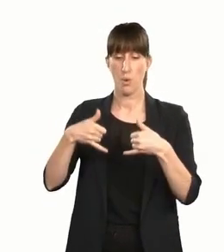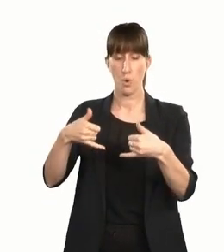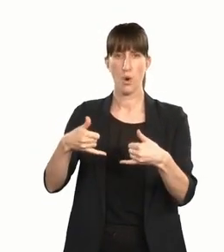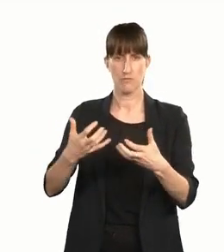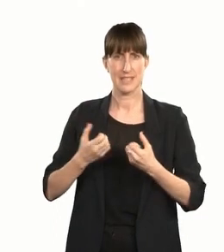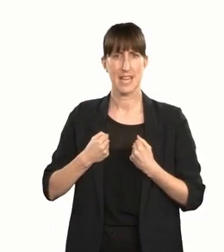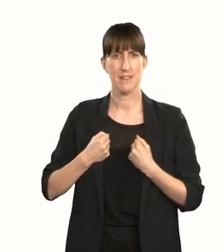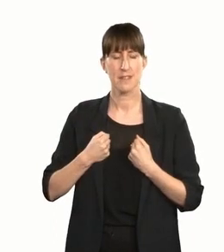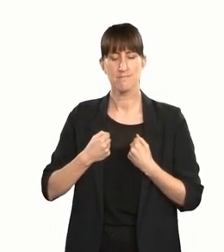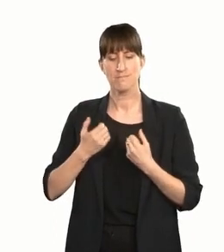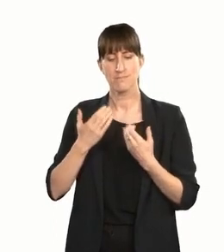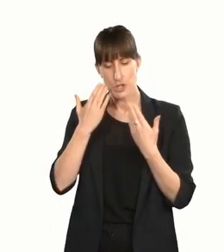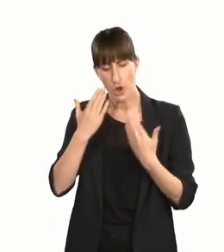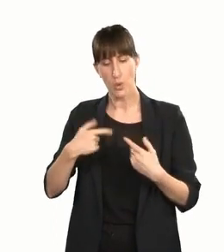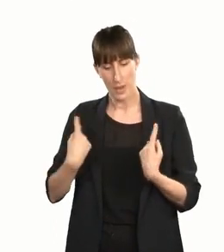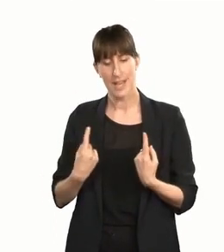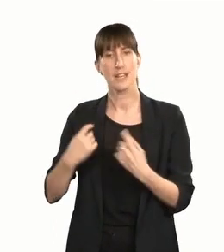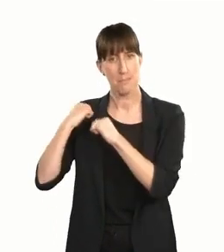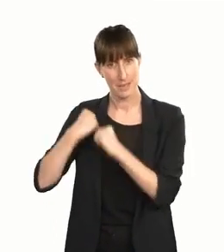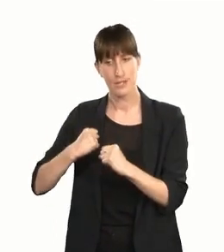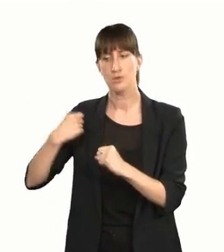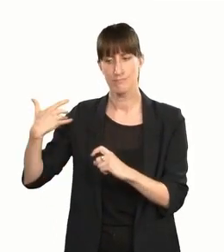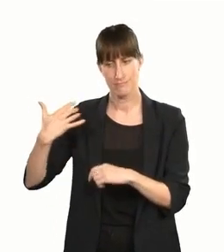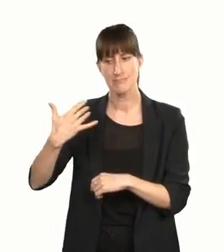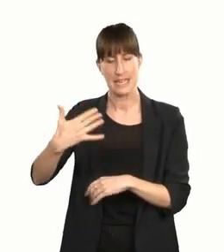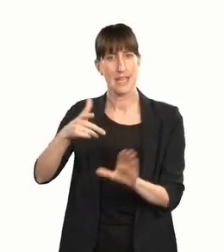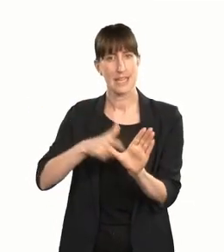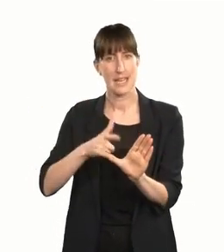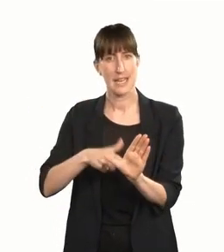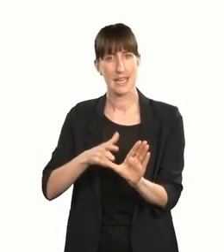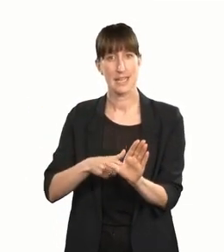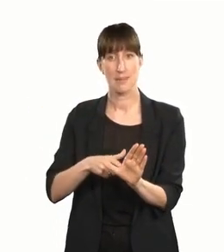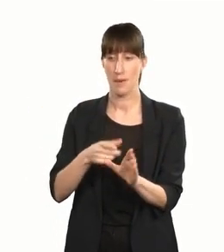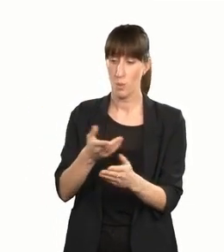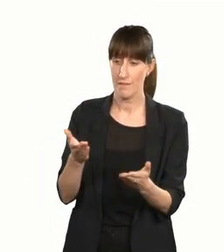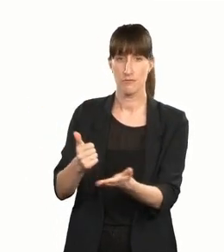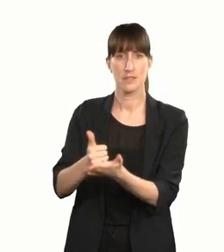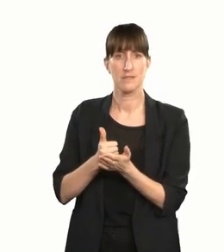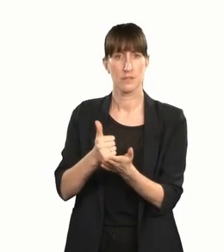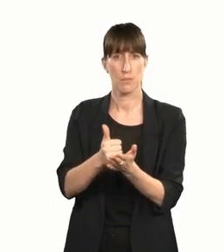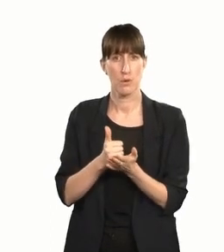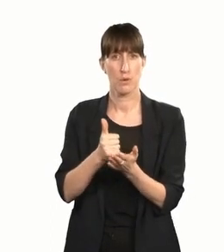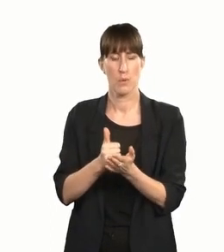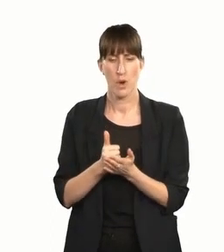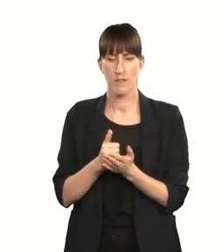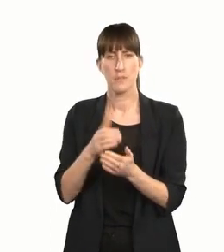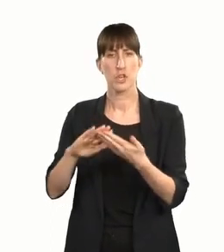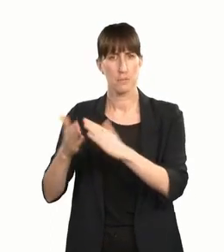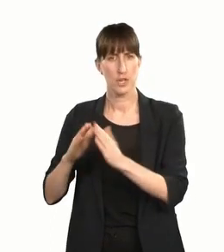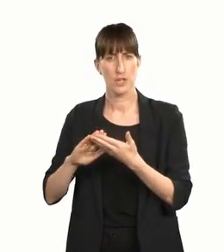to the many diverse communities that we serve in the accessible space. Their support and guidance as we continue to evolve and grow